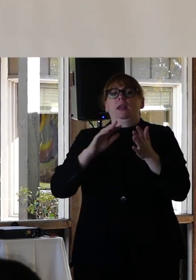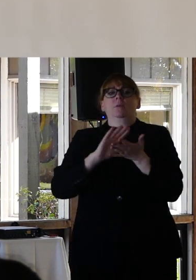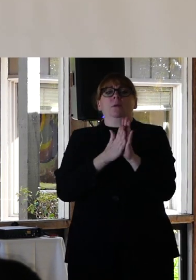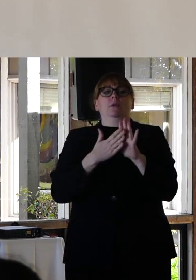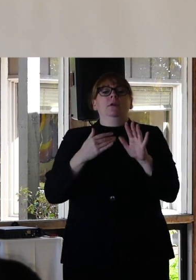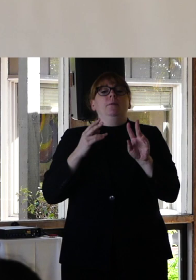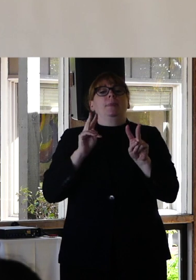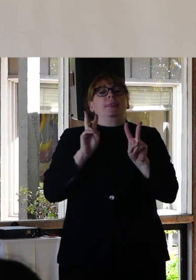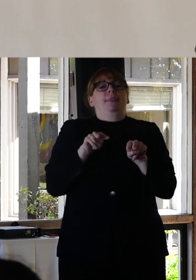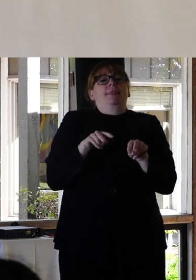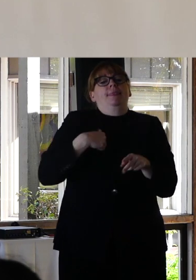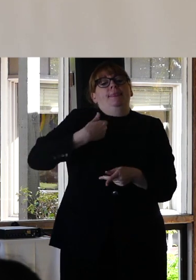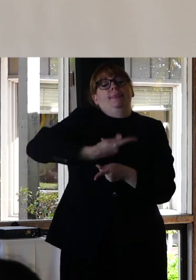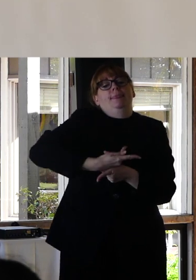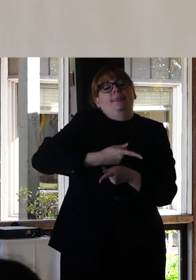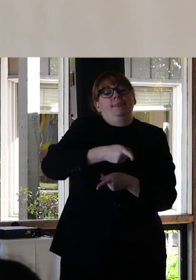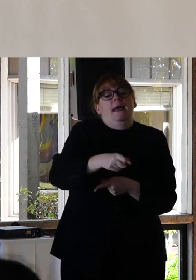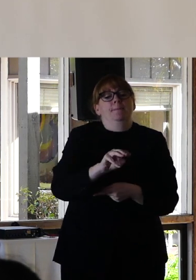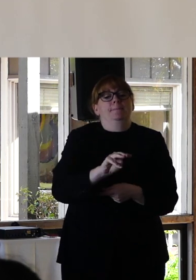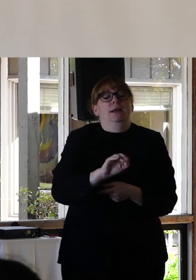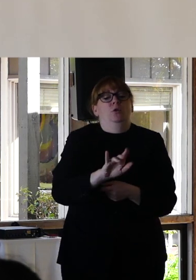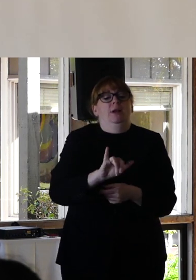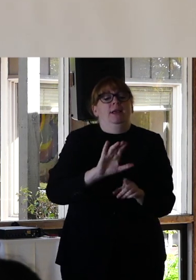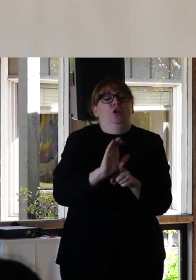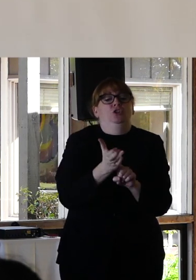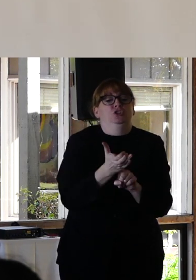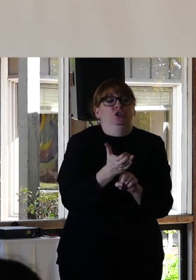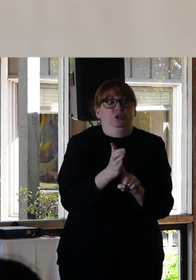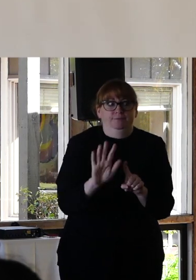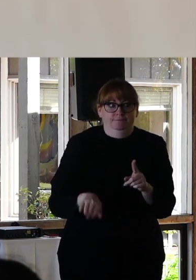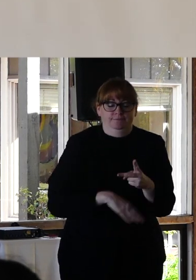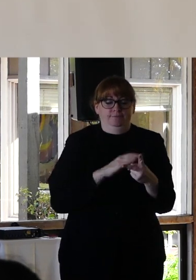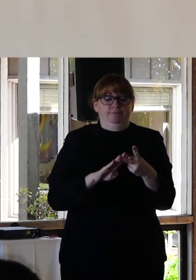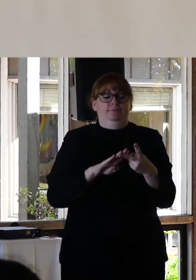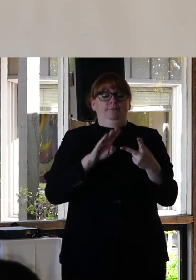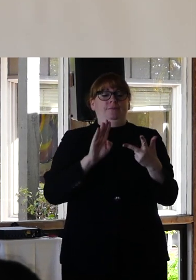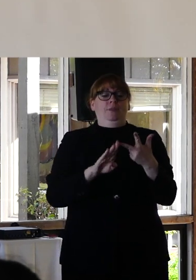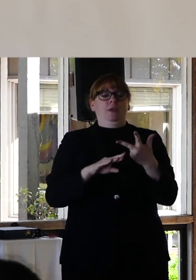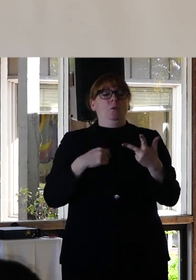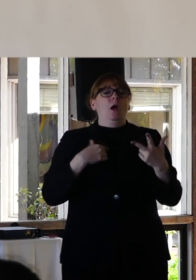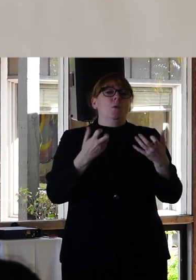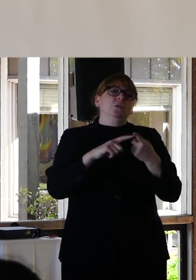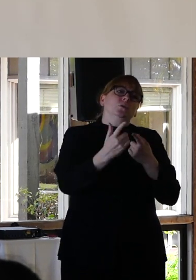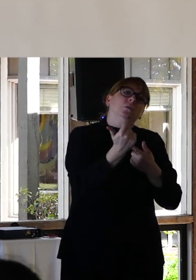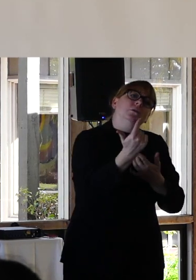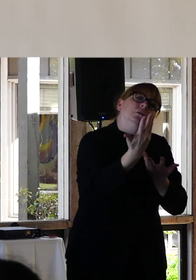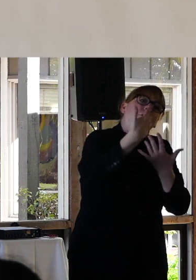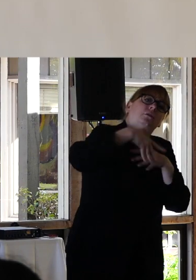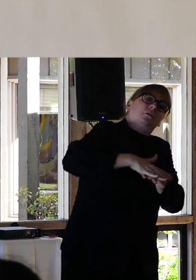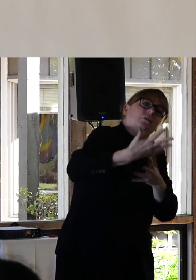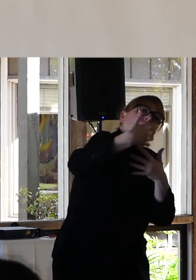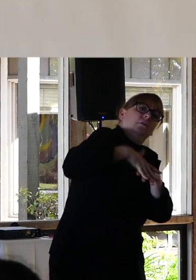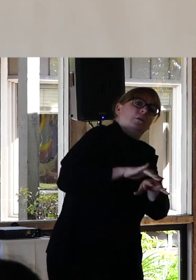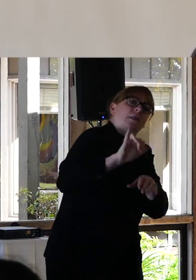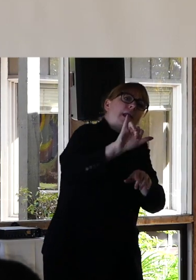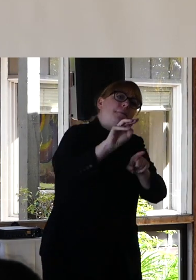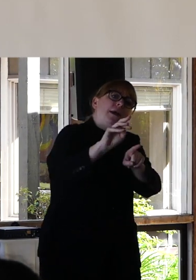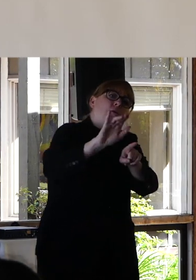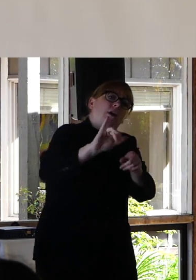towards minority cultures. Third is seeking to assimilate the minority culture into the majority culture because the majority culture is still